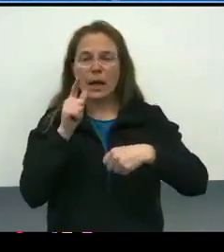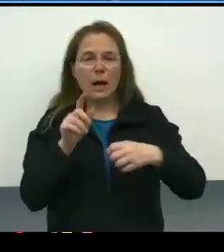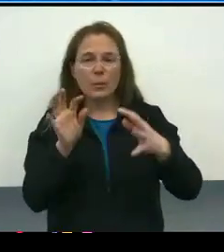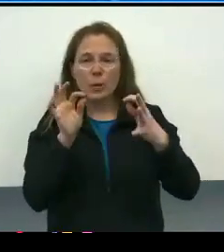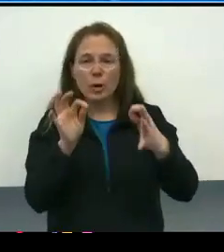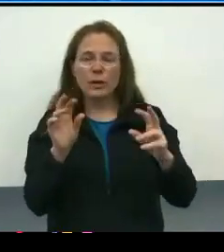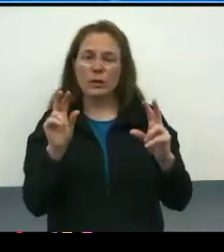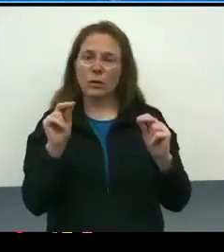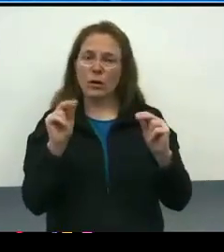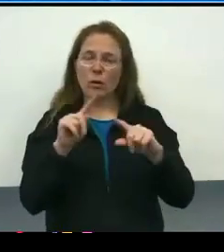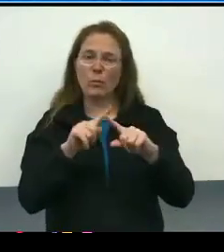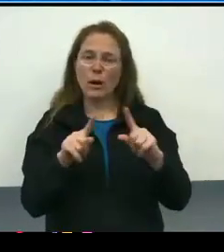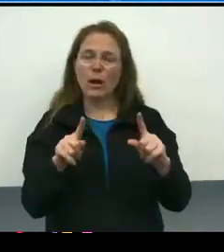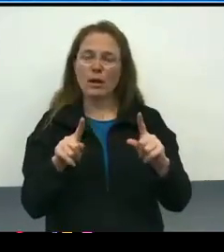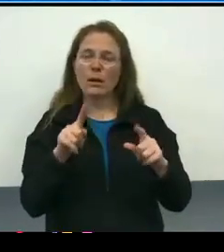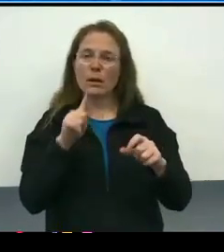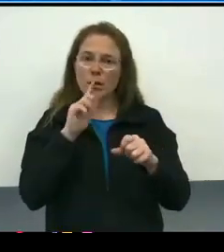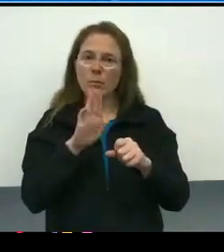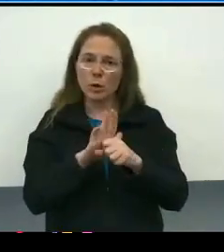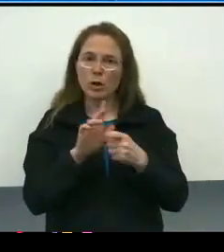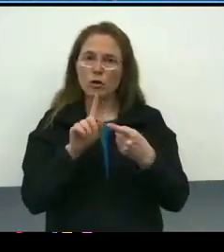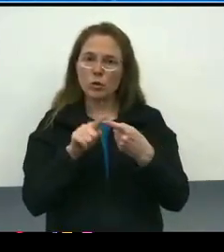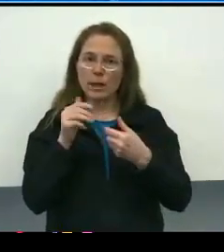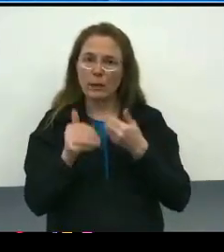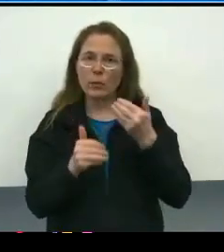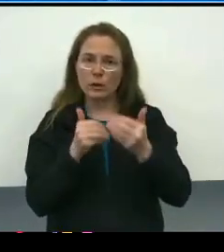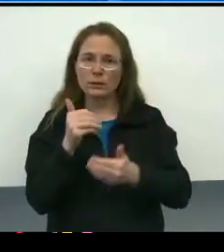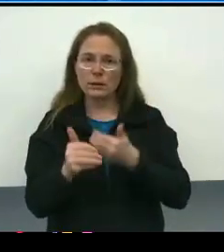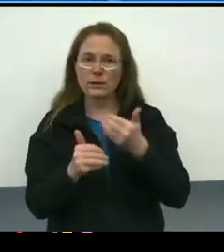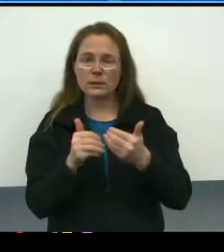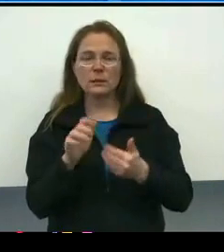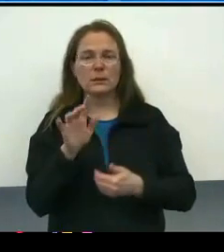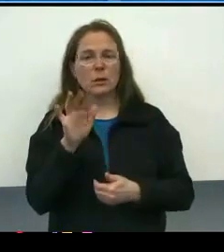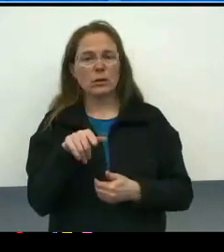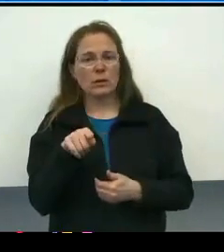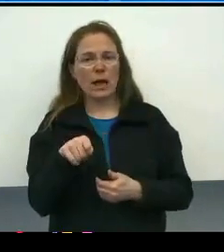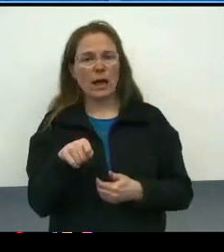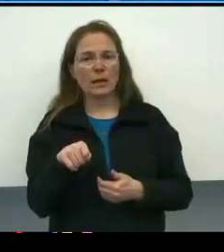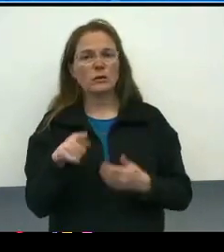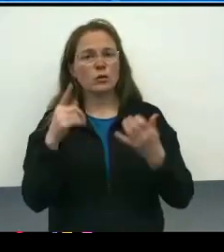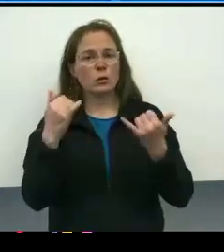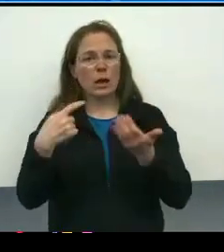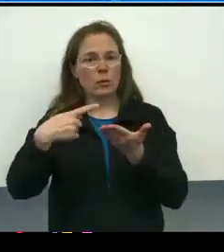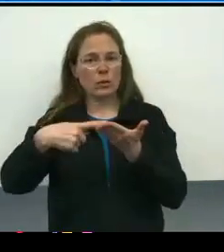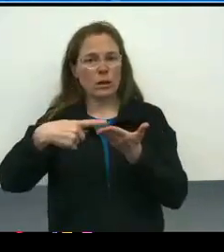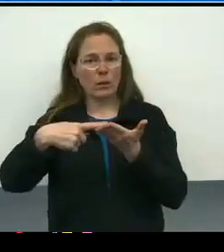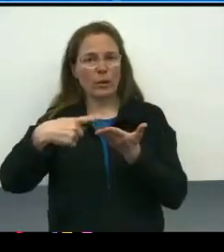but being perfectly committed to a process. And so that's what we're going to spend some time to talk about on today.